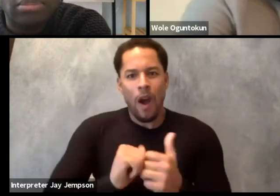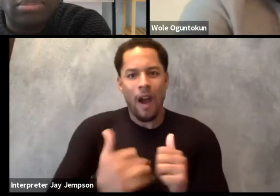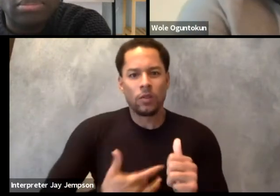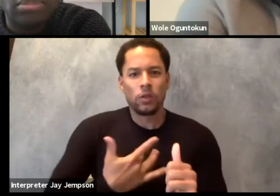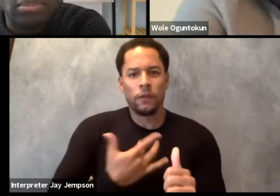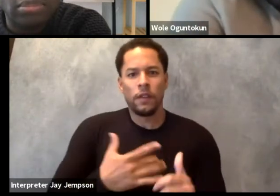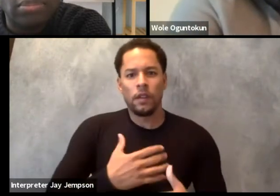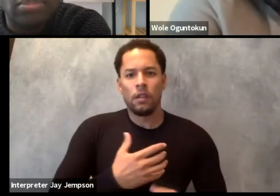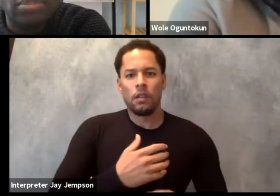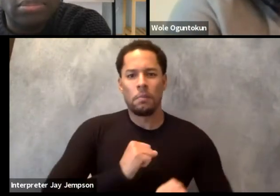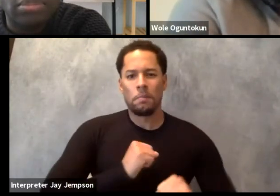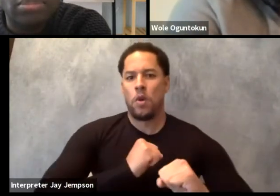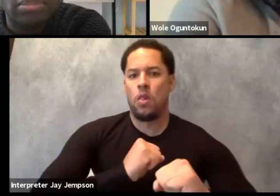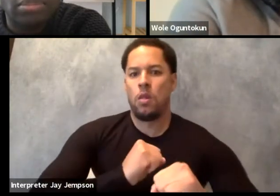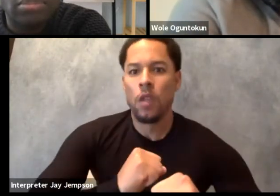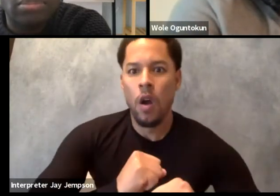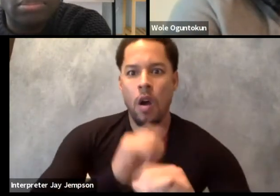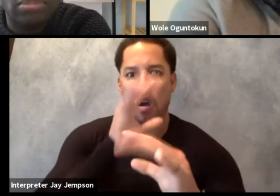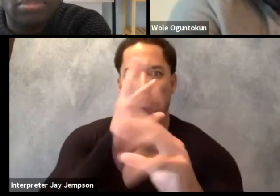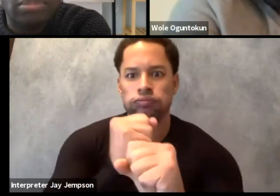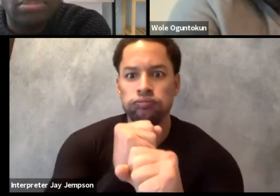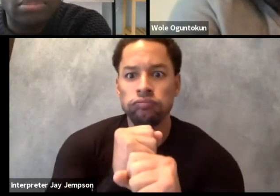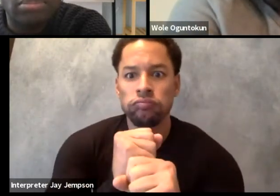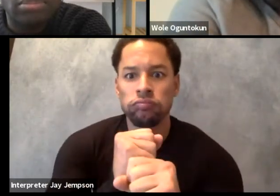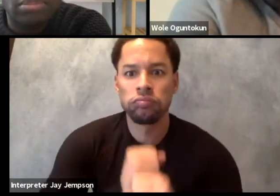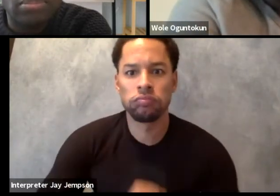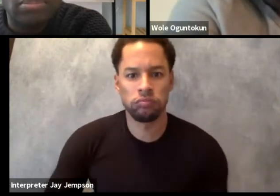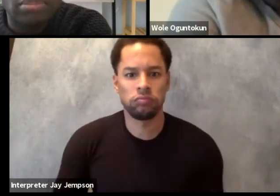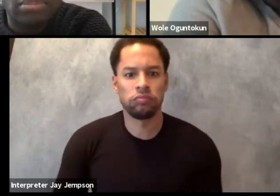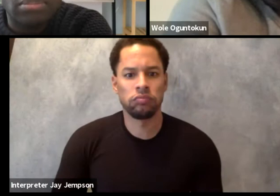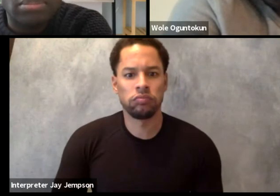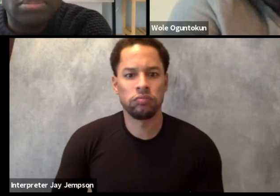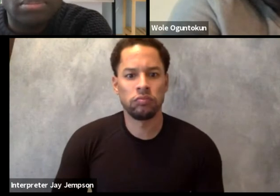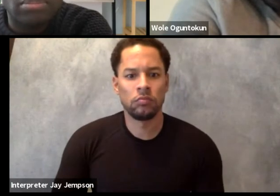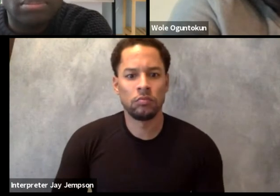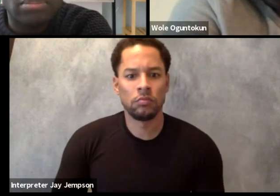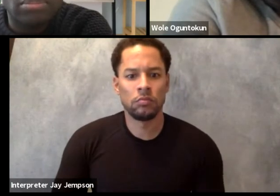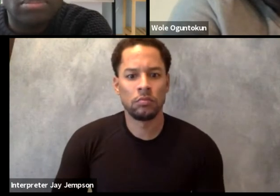to understand that this is based in the space they were in.